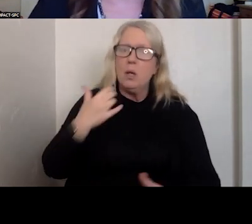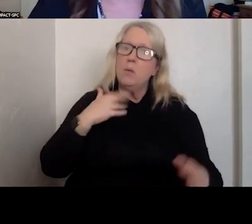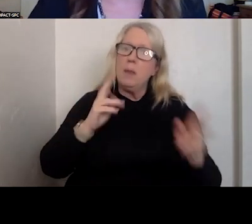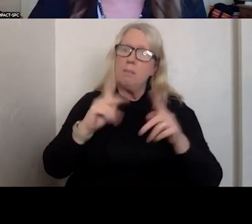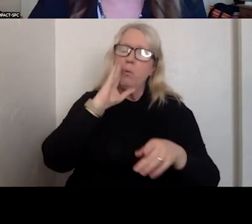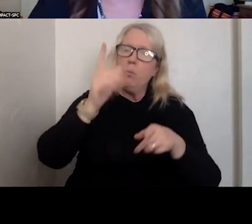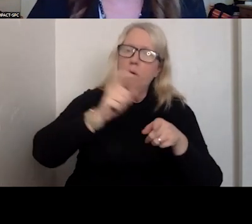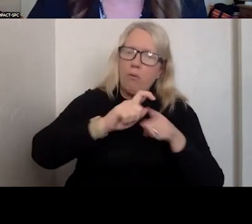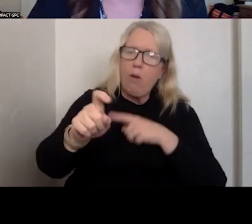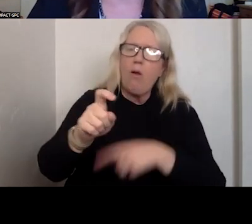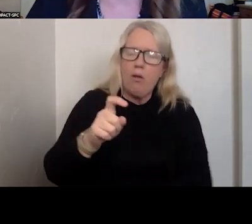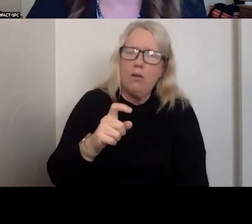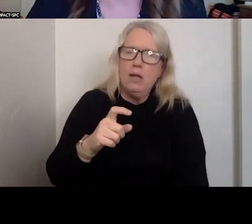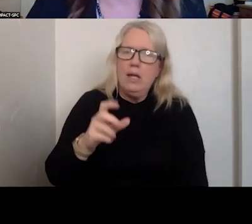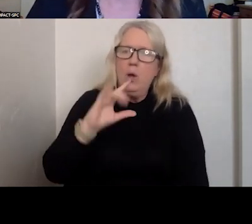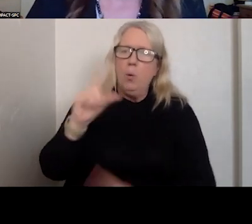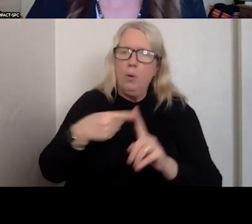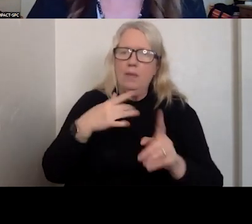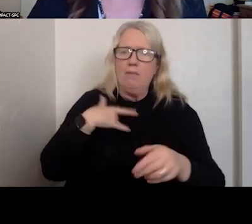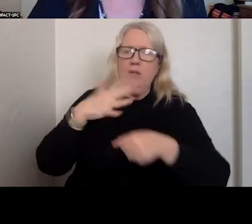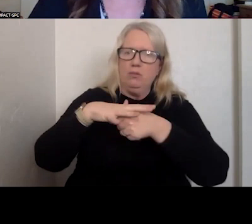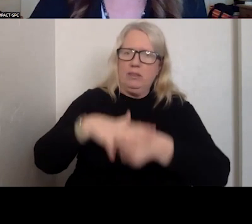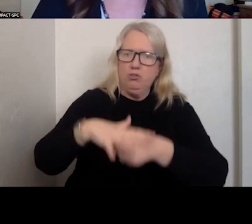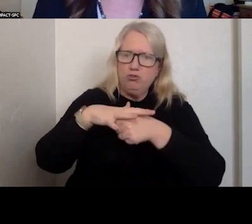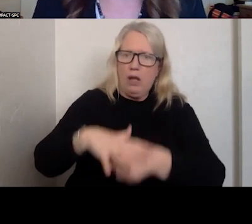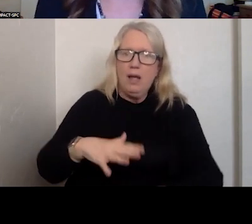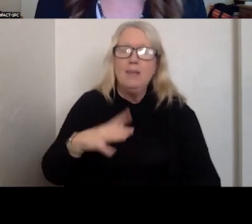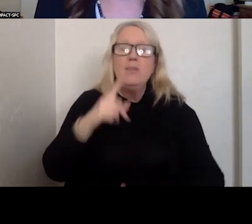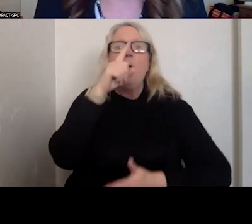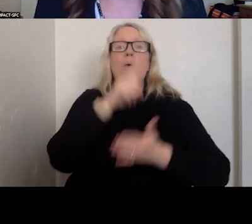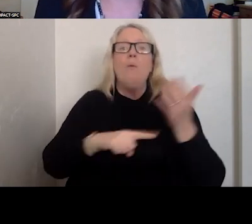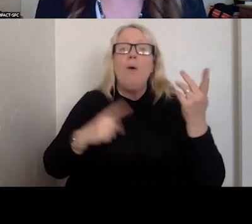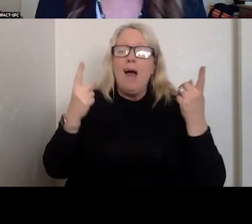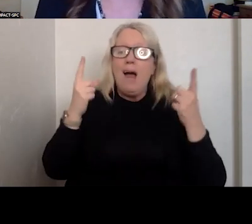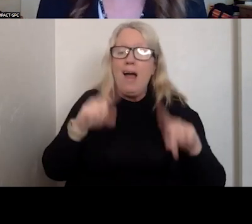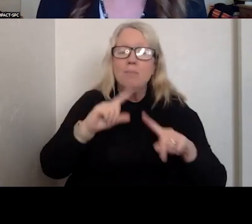THEY ARE IN DISTRESS. WHAT HAPPENS WHEN WE CALL 911?